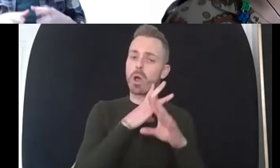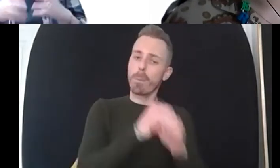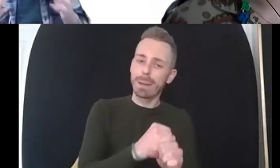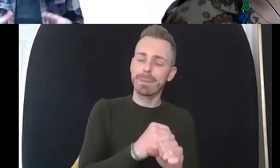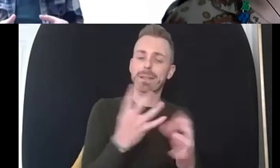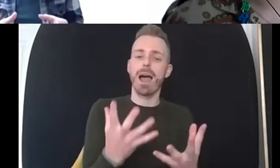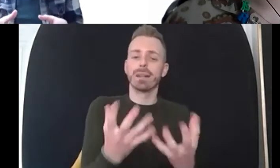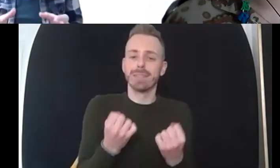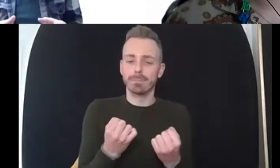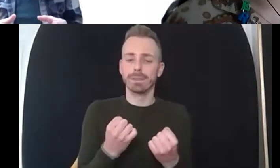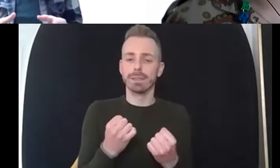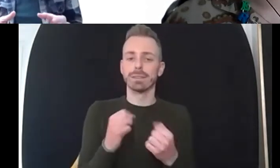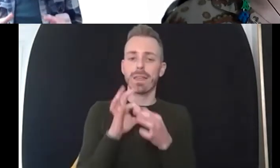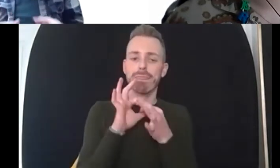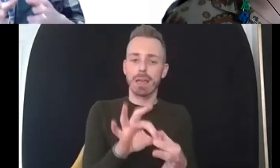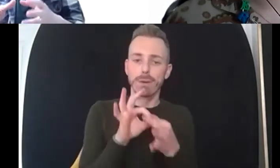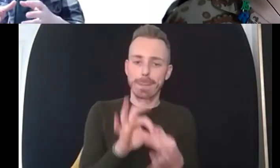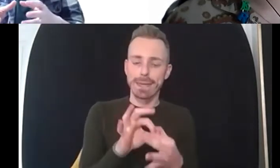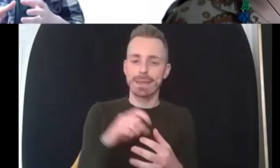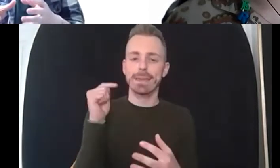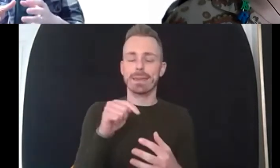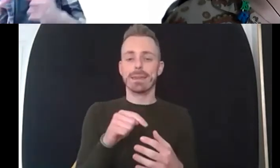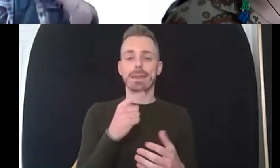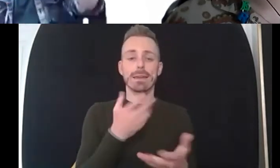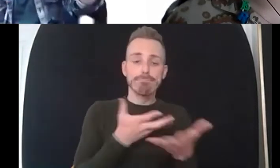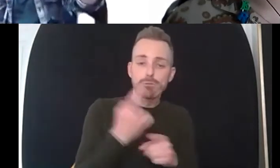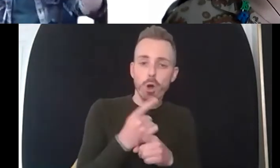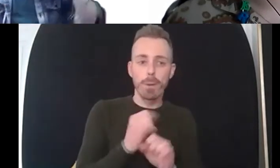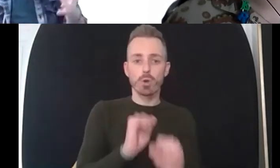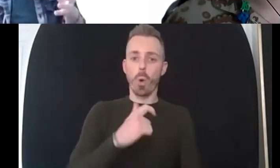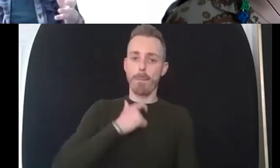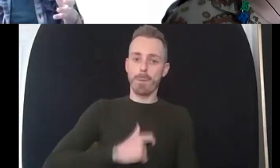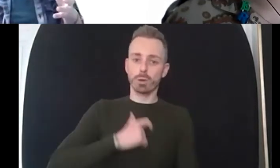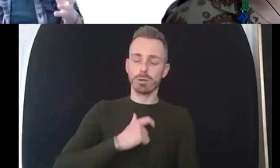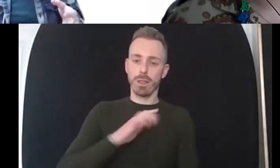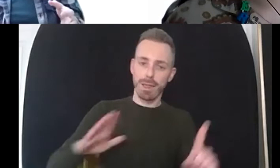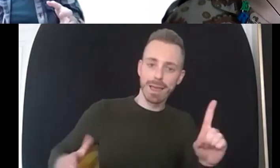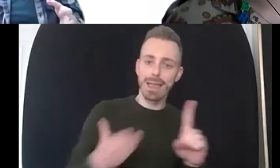actually what are your personal values what do you aspire to be uh what you aspire to to live like